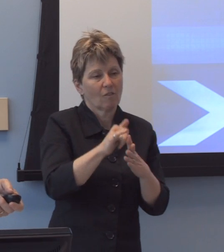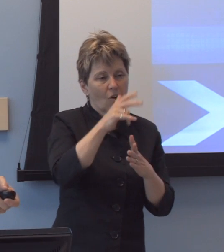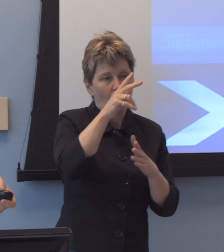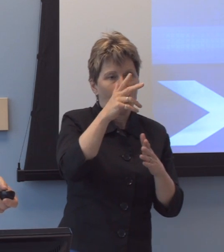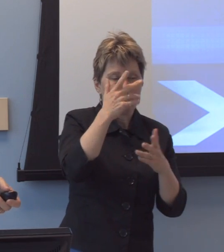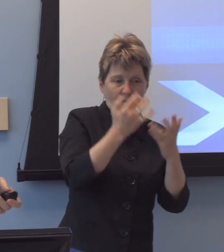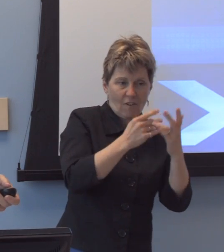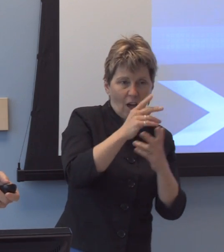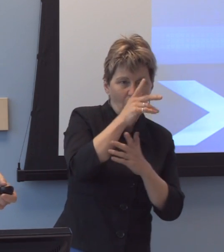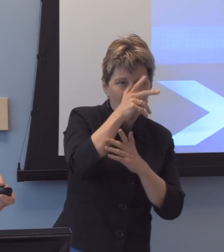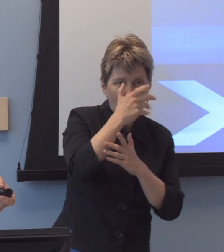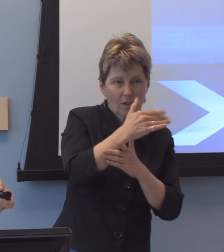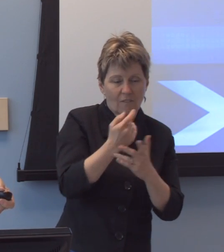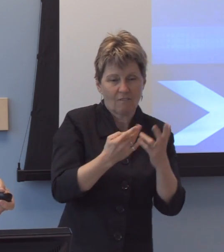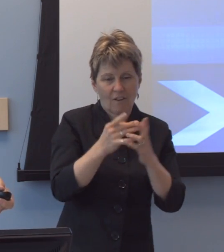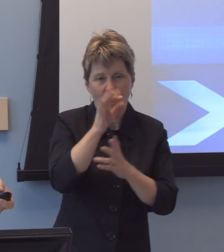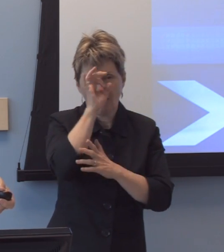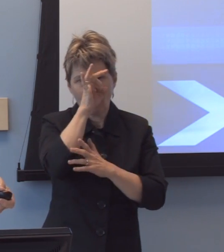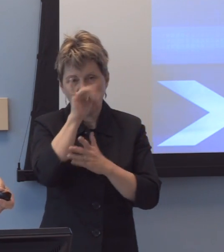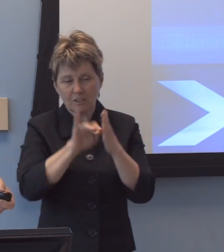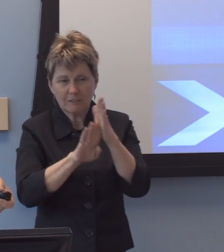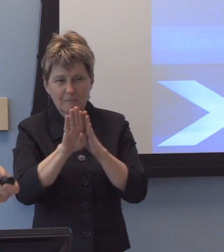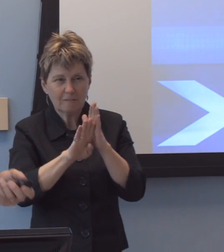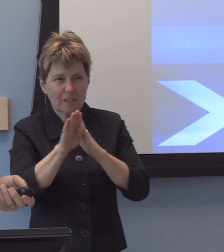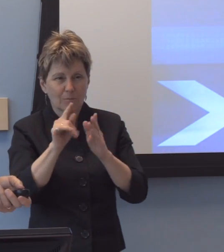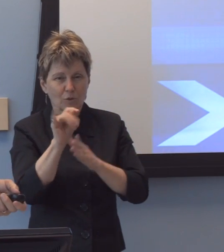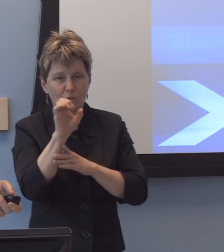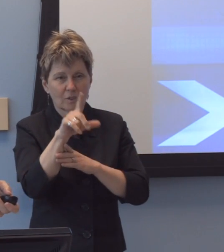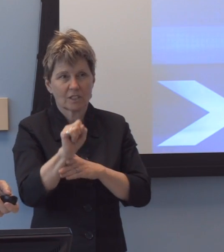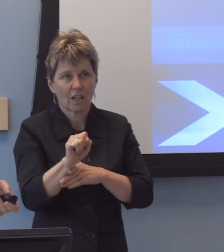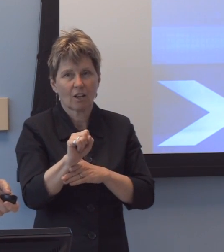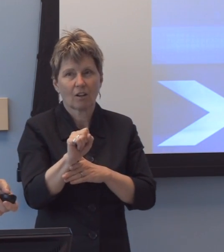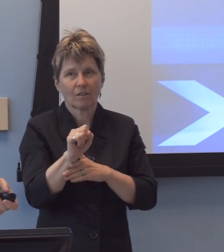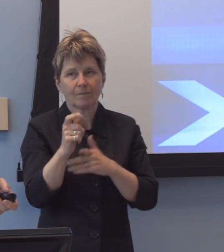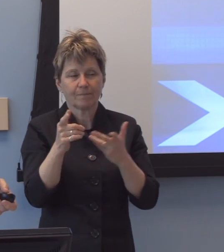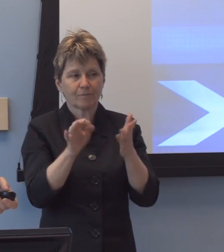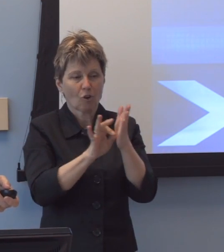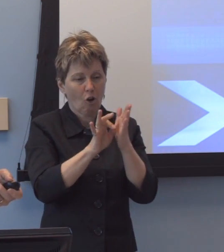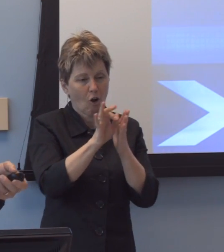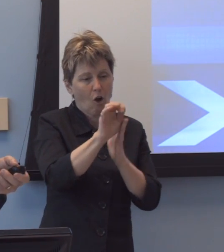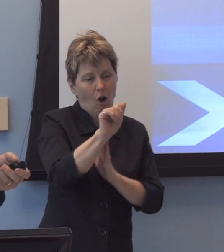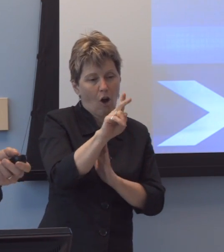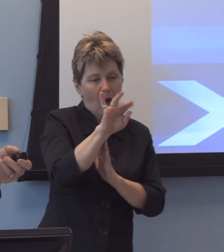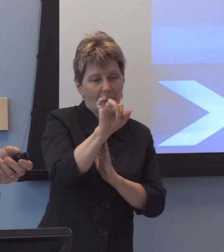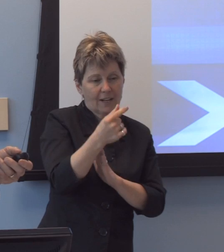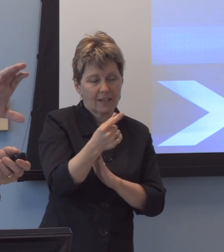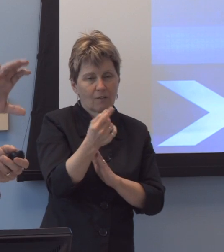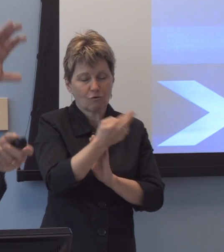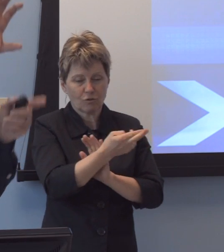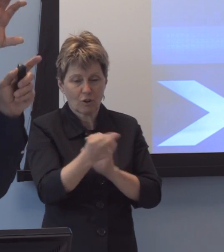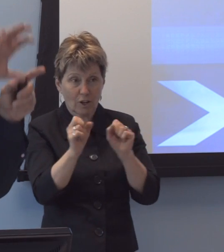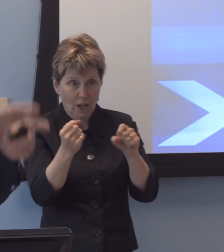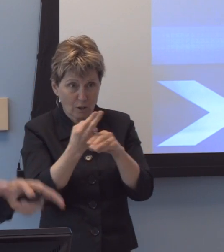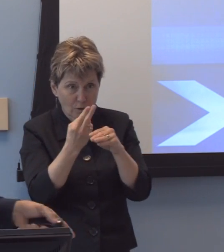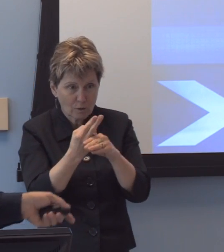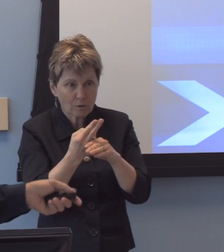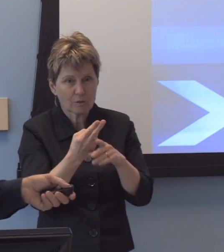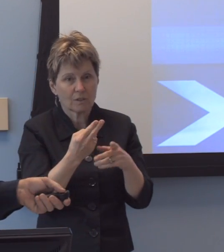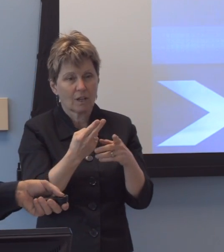um, that are, uh-uh, auditing, uh, resources that you can use to spider through